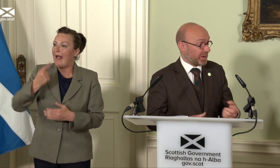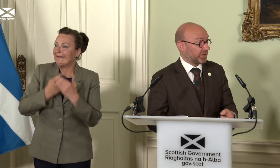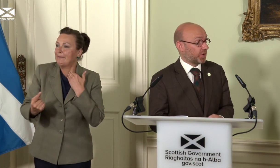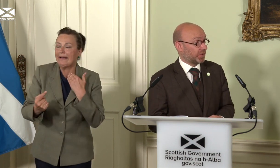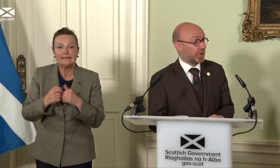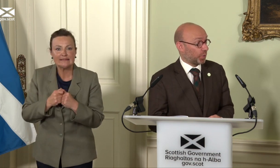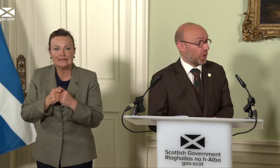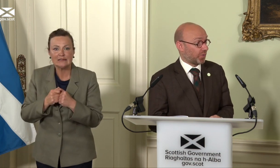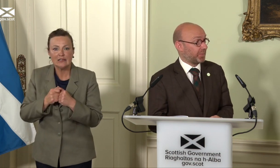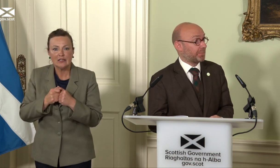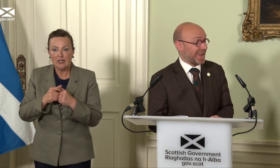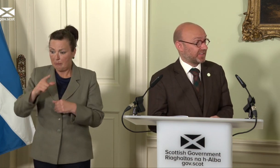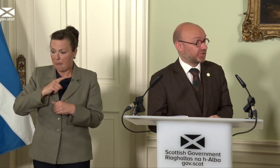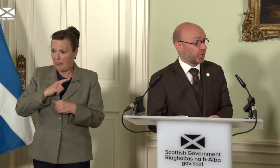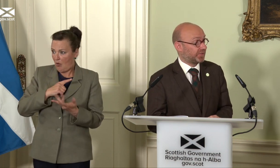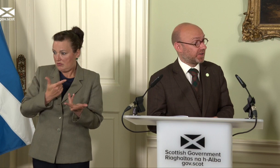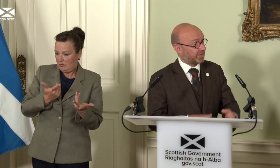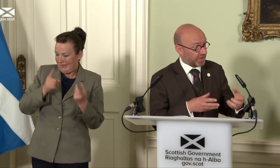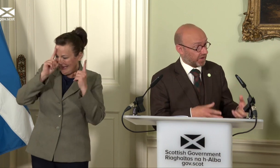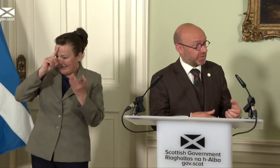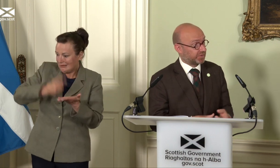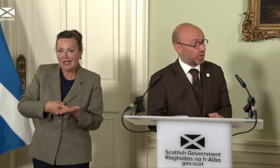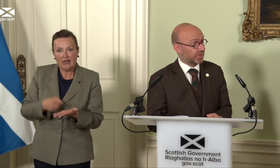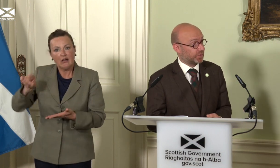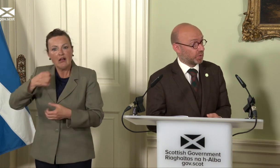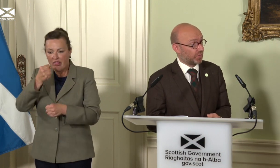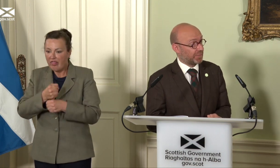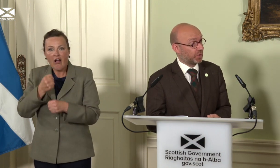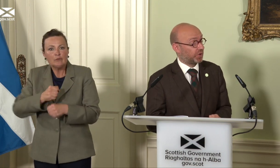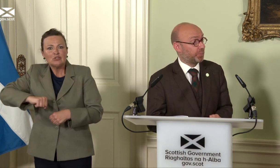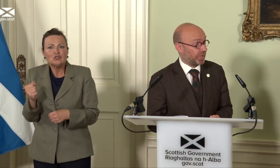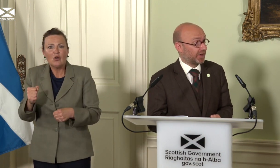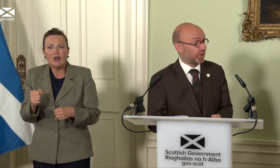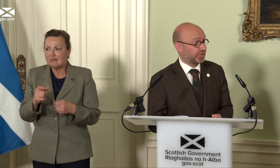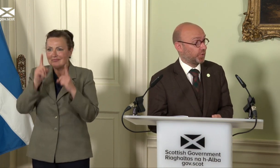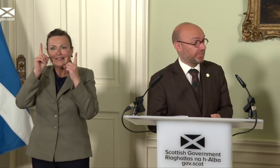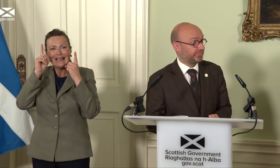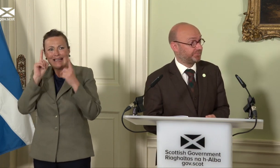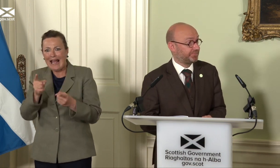of Scotland are no longer able to make this choice and that the Government of Scotland is no longer able to put that choice to them.